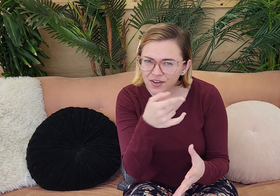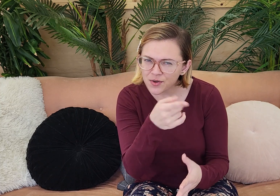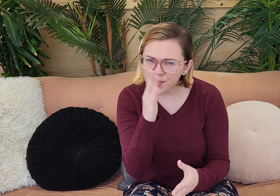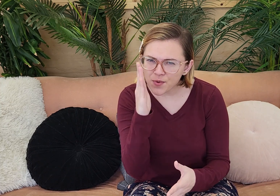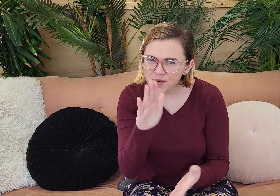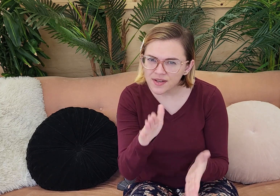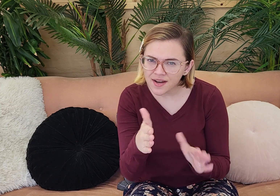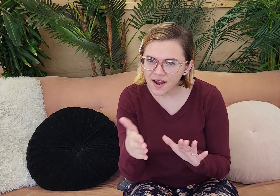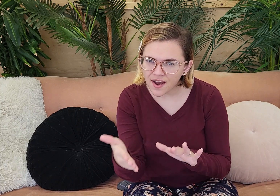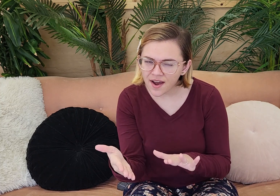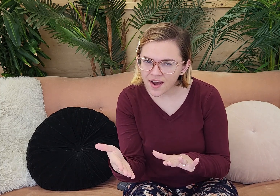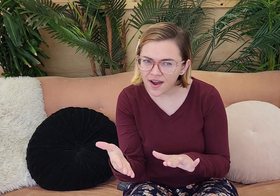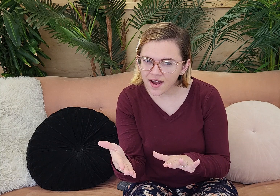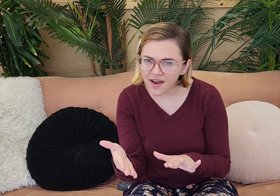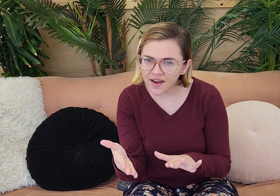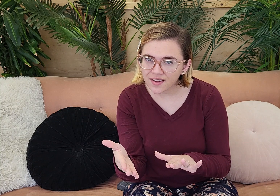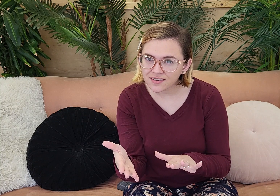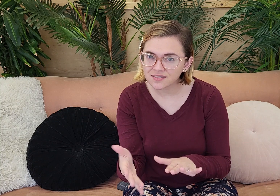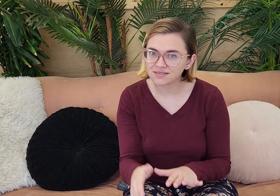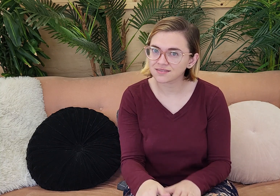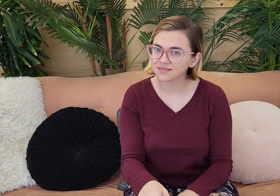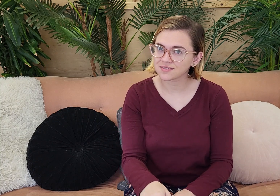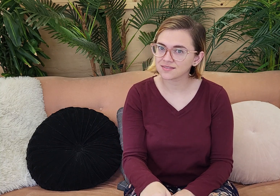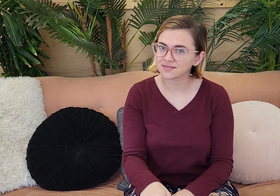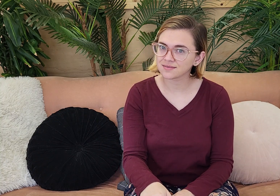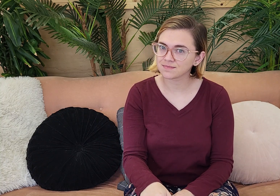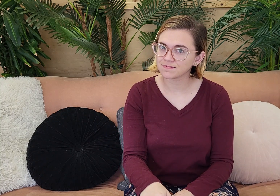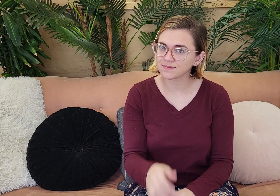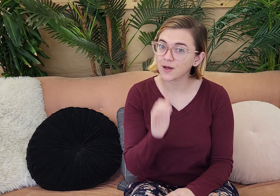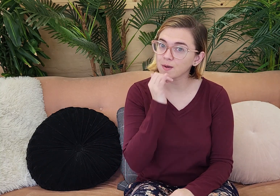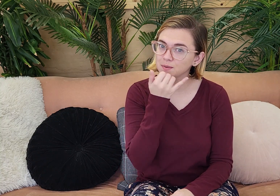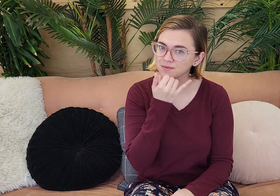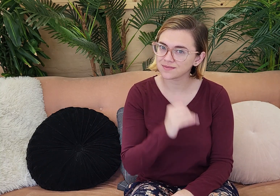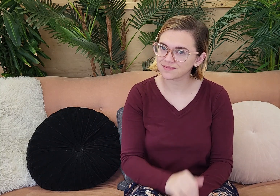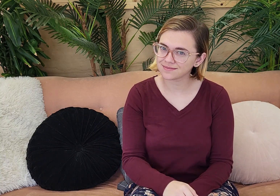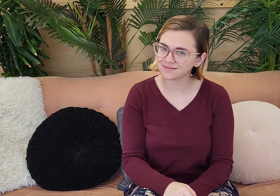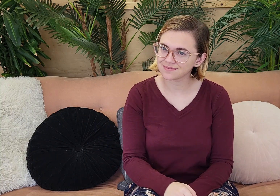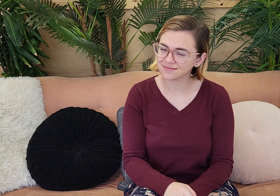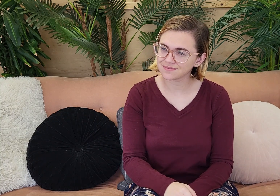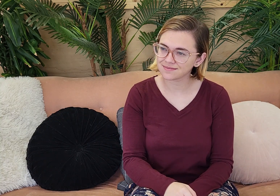Did God really tell you that you will surely die?" Uh-oh.